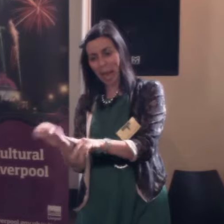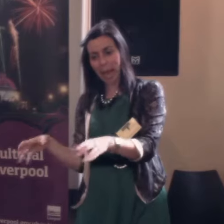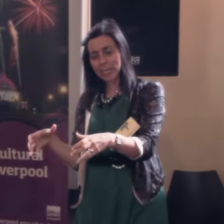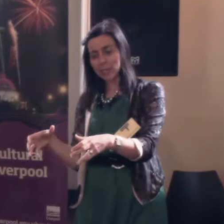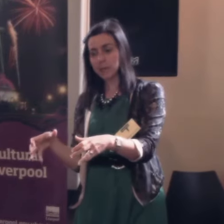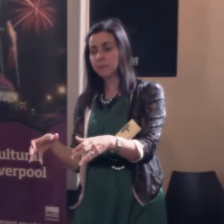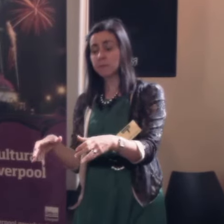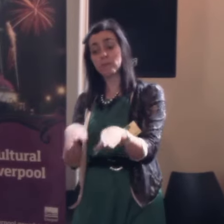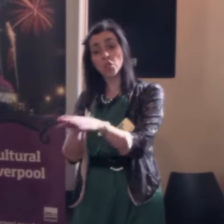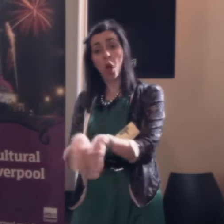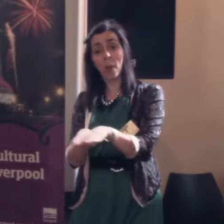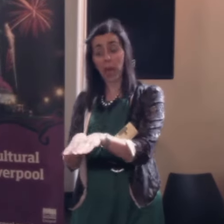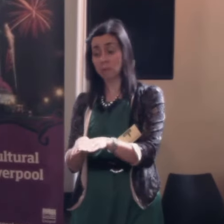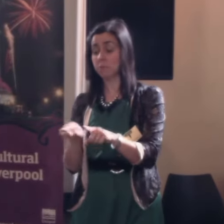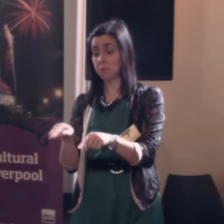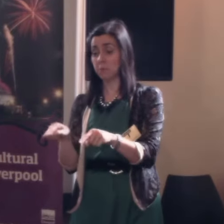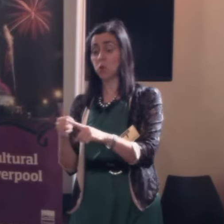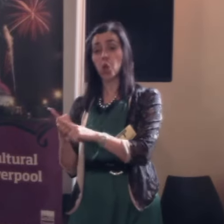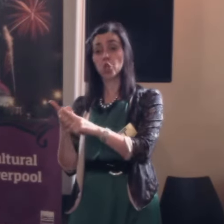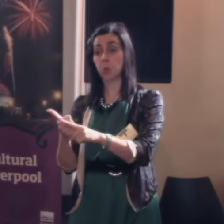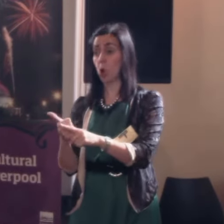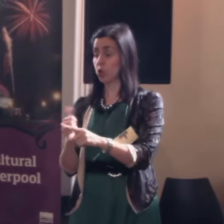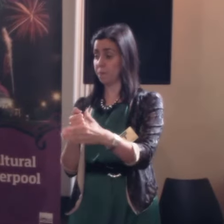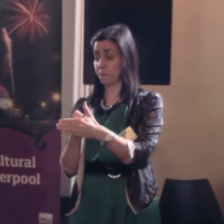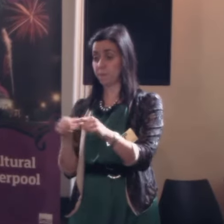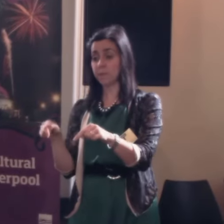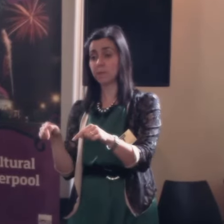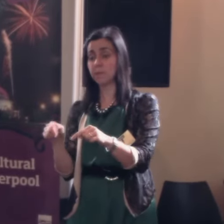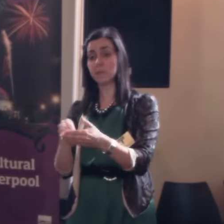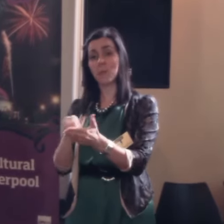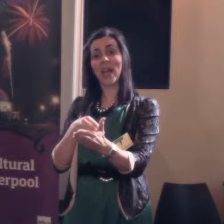And then he says, commonly a wretch, who supports with indolence, and is paid with flattery